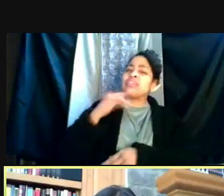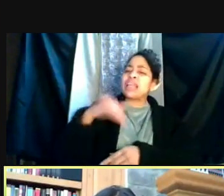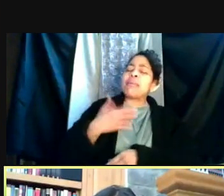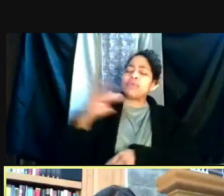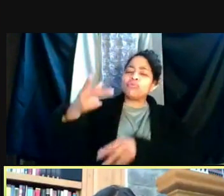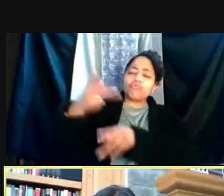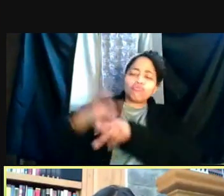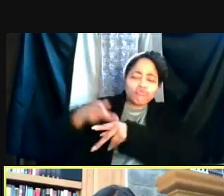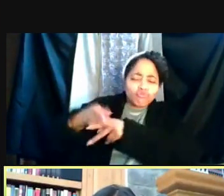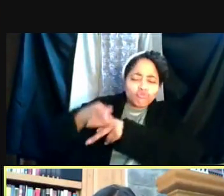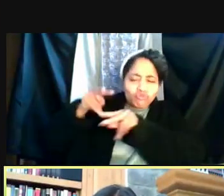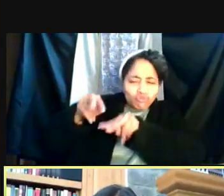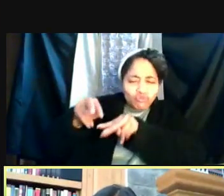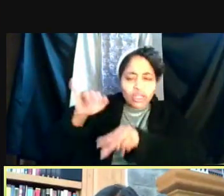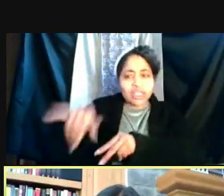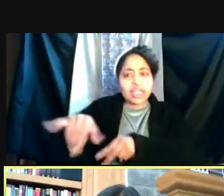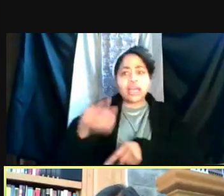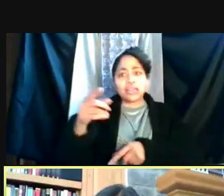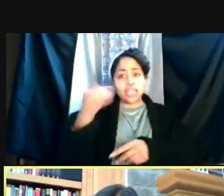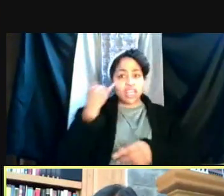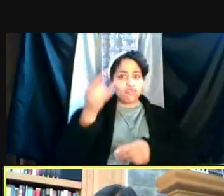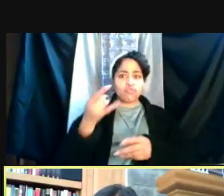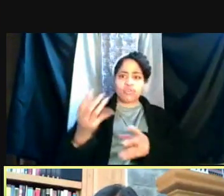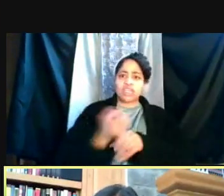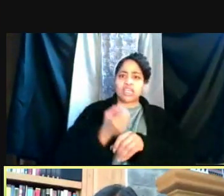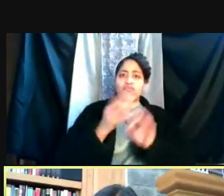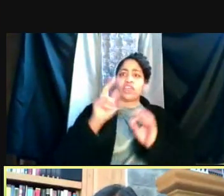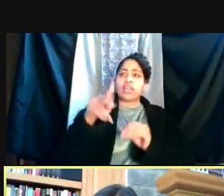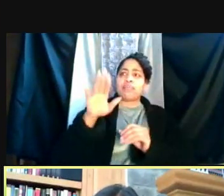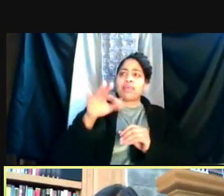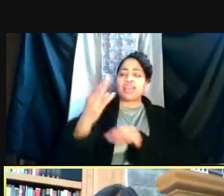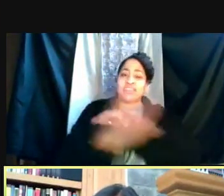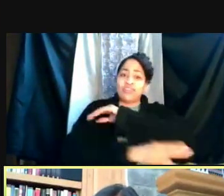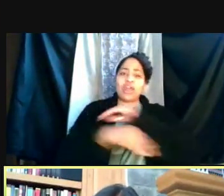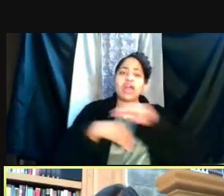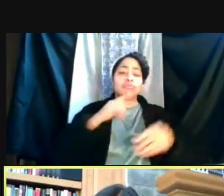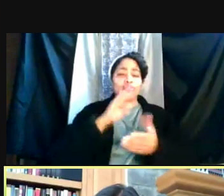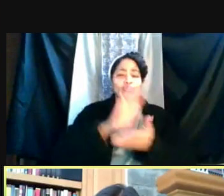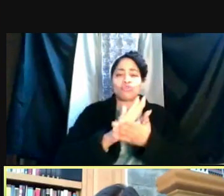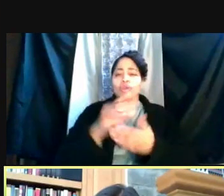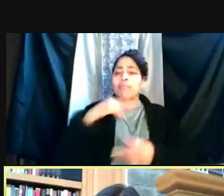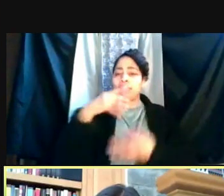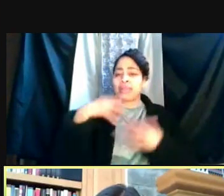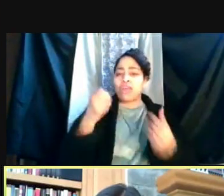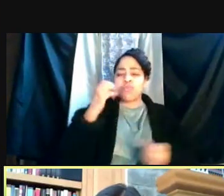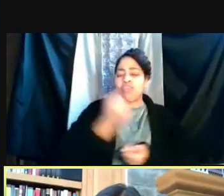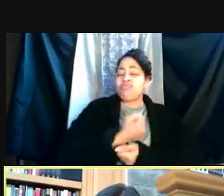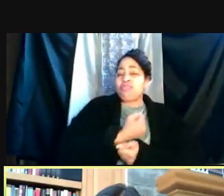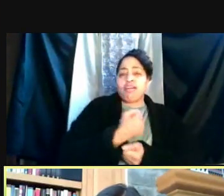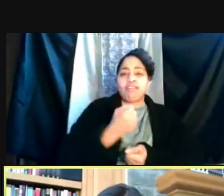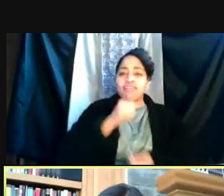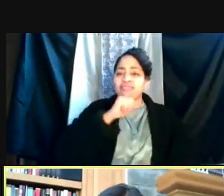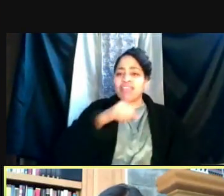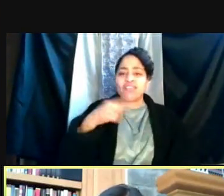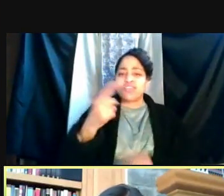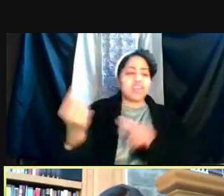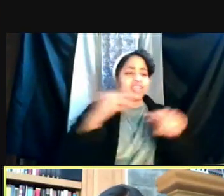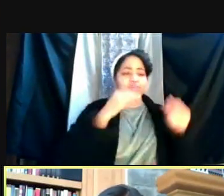And I know like if you get freed up by the fall I'm sure that the school of public health would love for you teach a course or two.